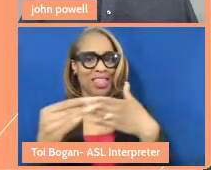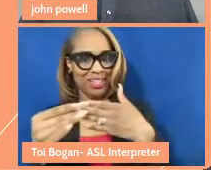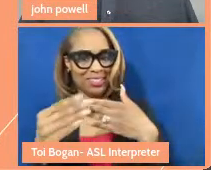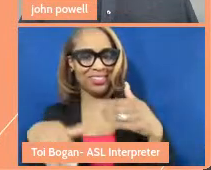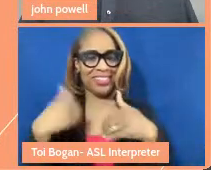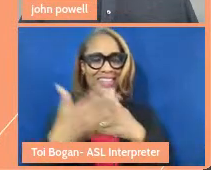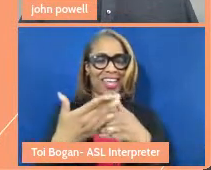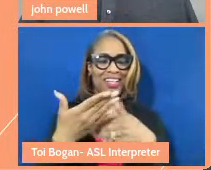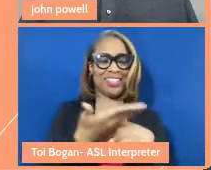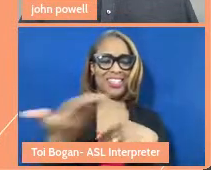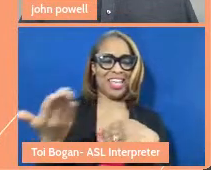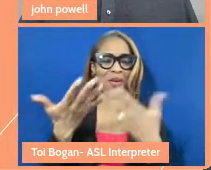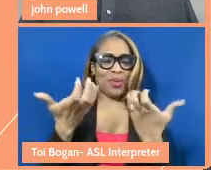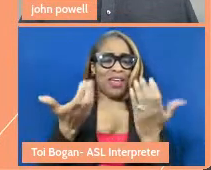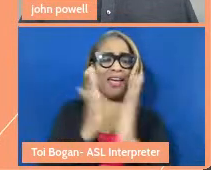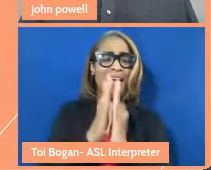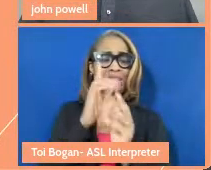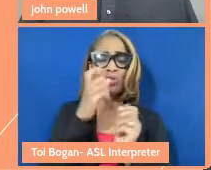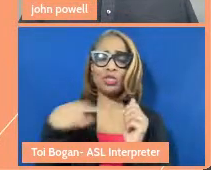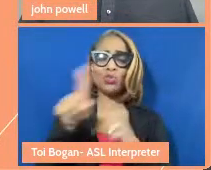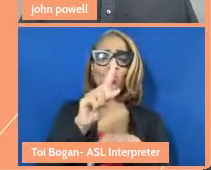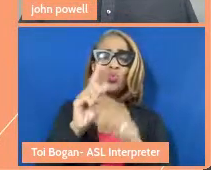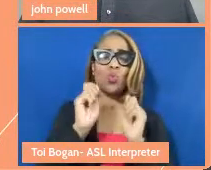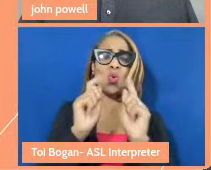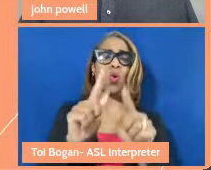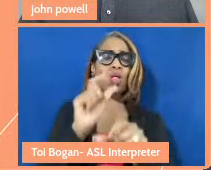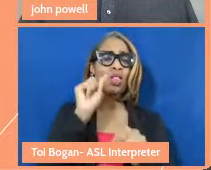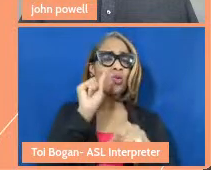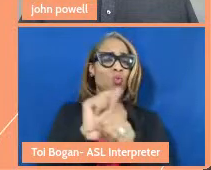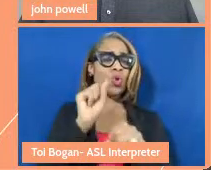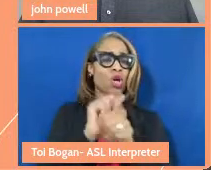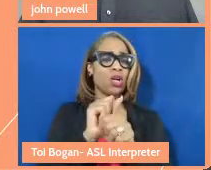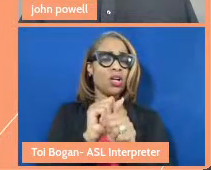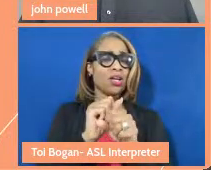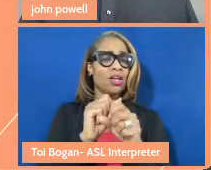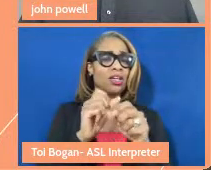because all of you work in a way that really prioritizes kind of collective